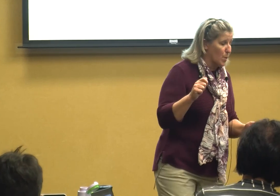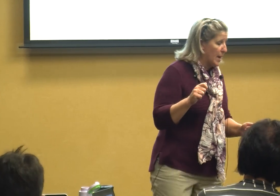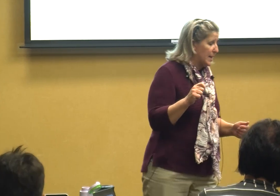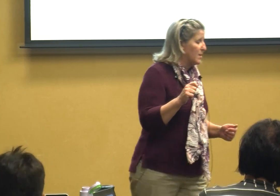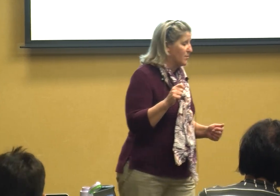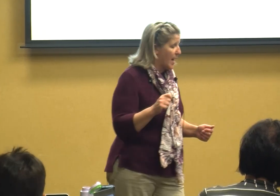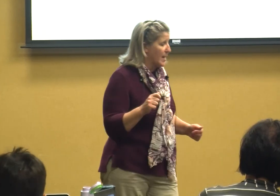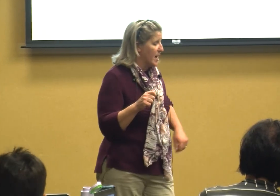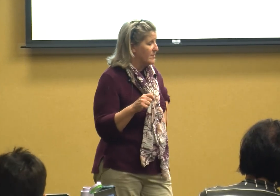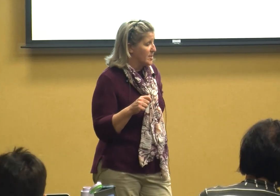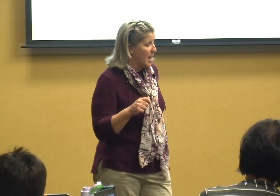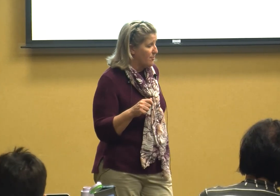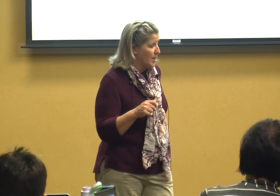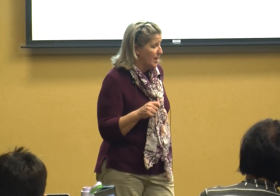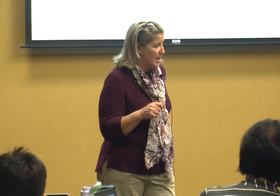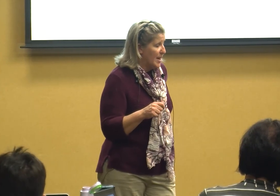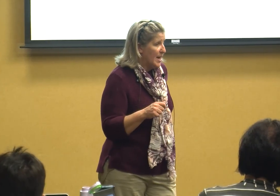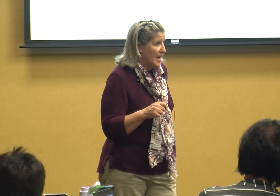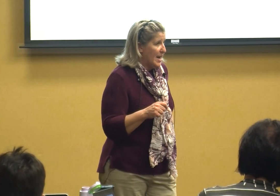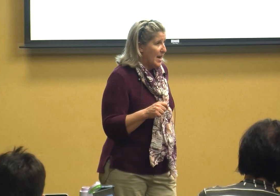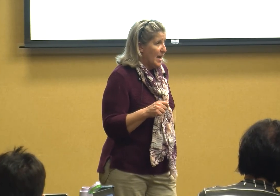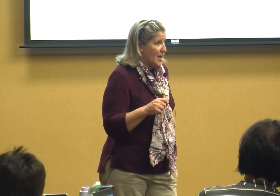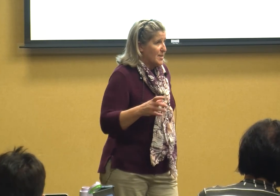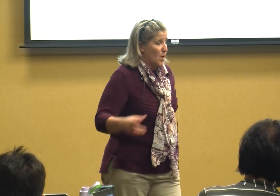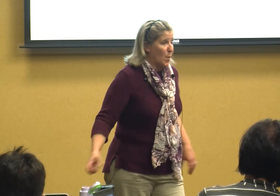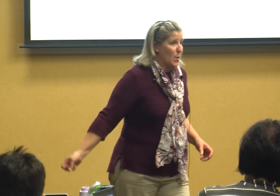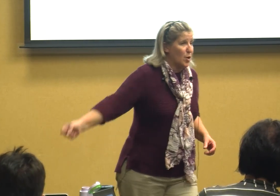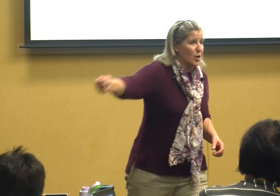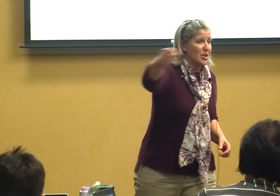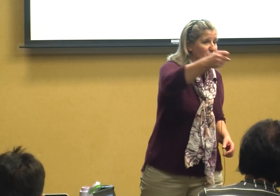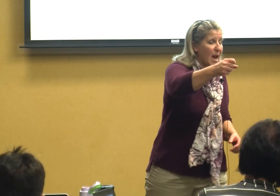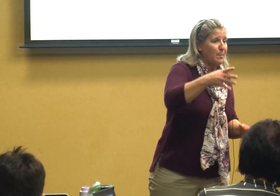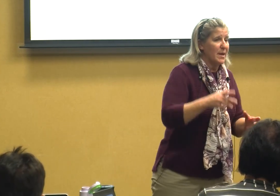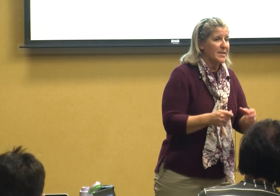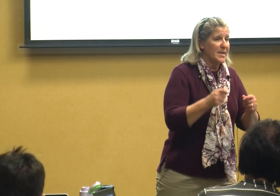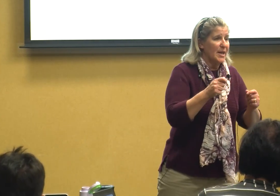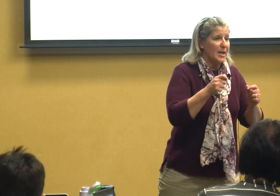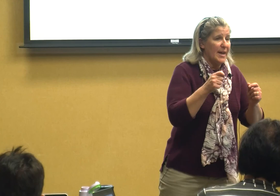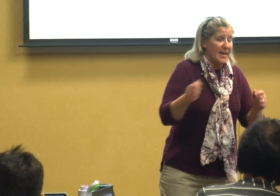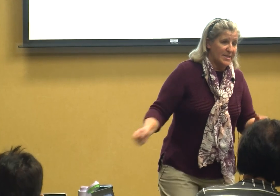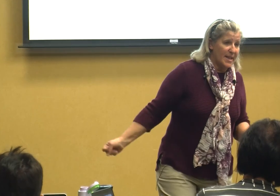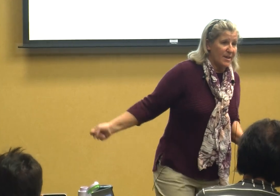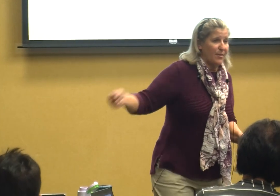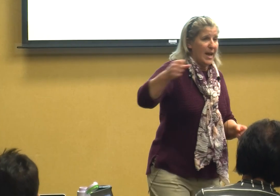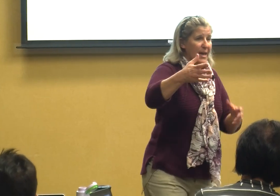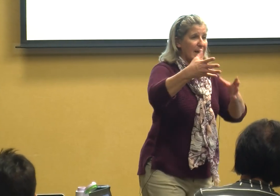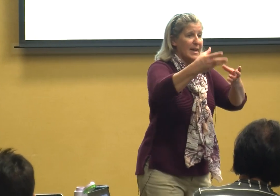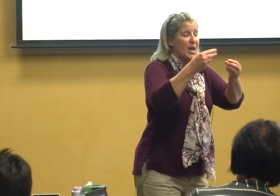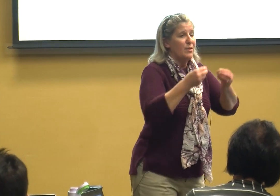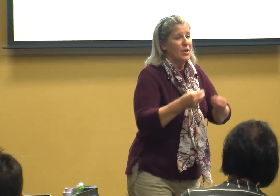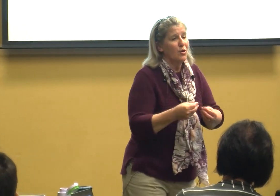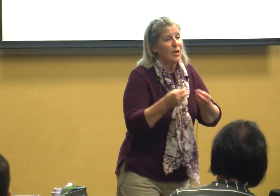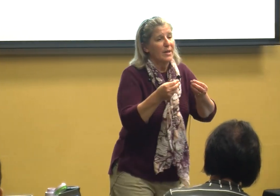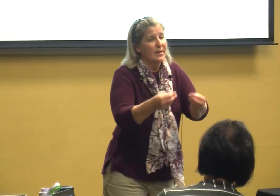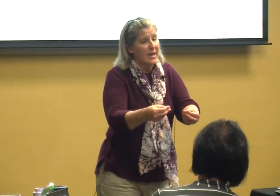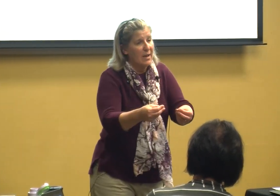any of that kind of stuff so you're going to shape it instead of heading then you're going to give